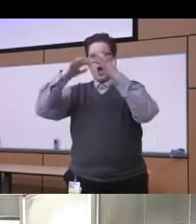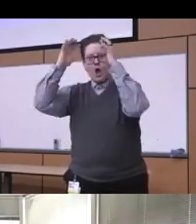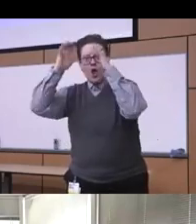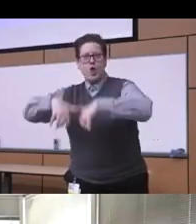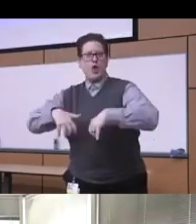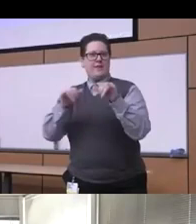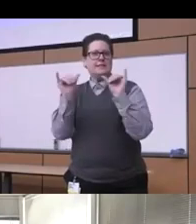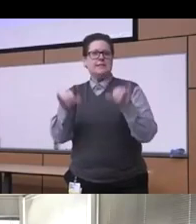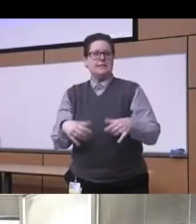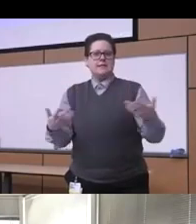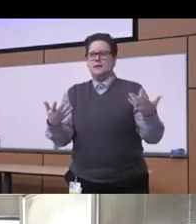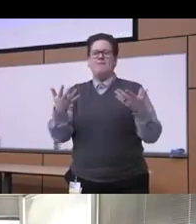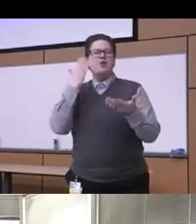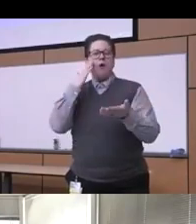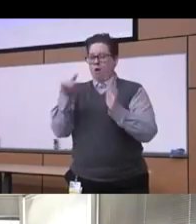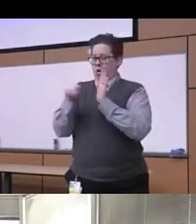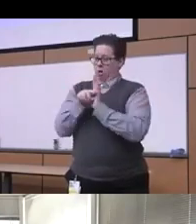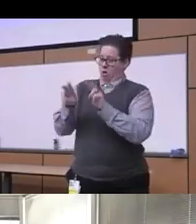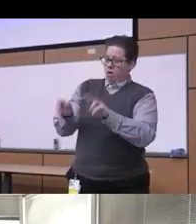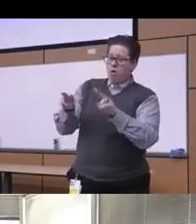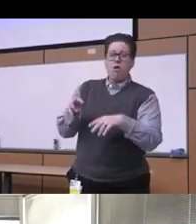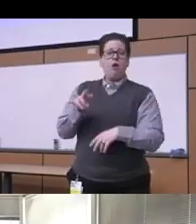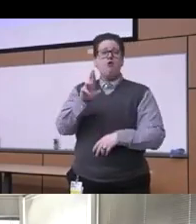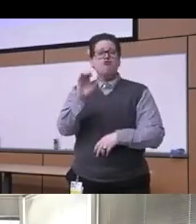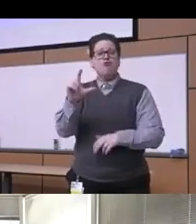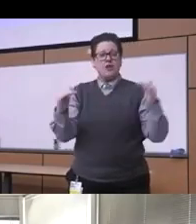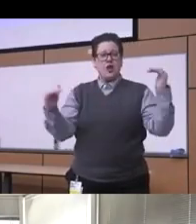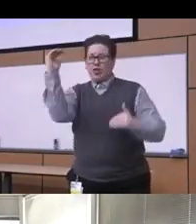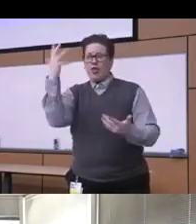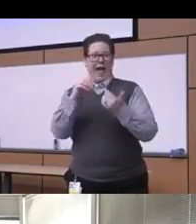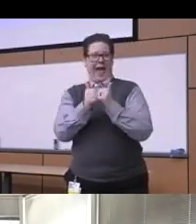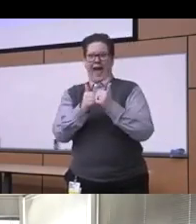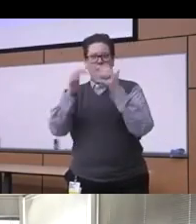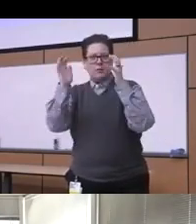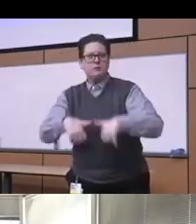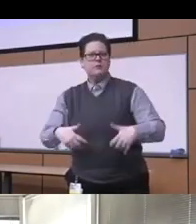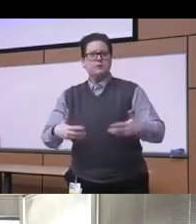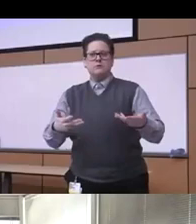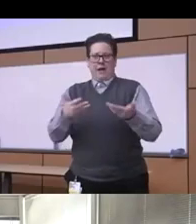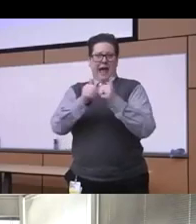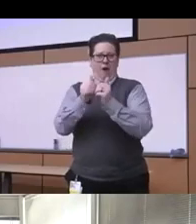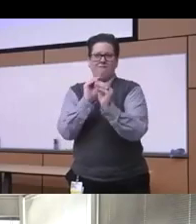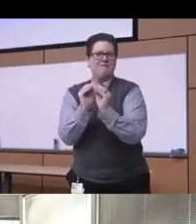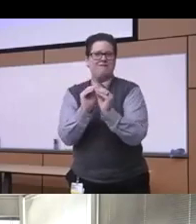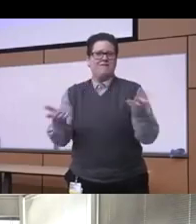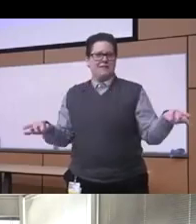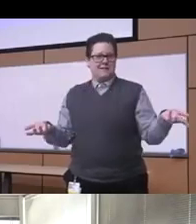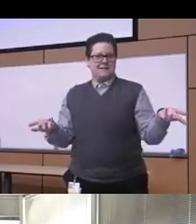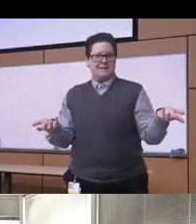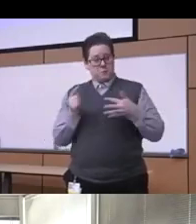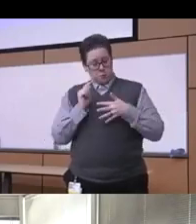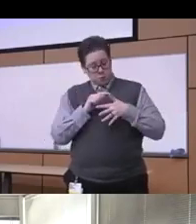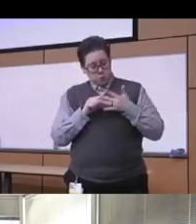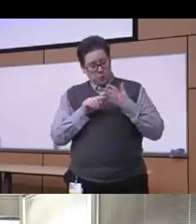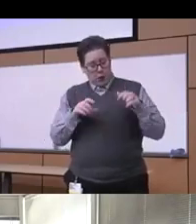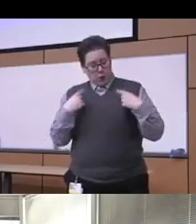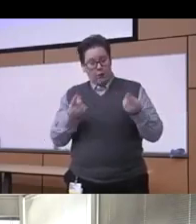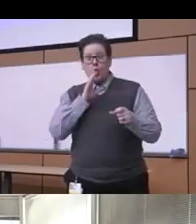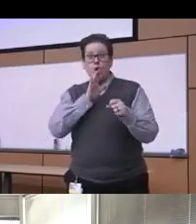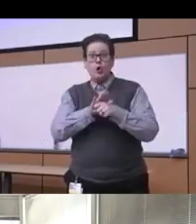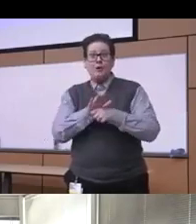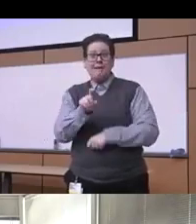the stigma the racial inequalities that are seen uh you know uh among the people of color and uh